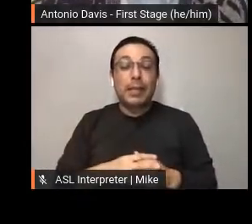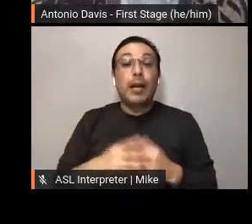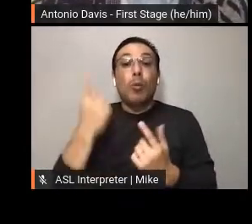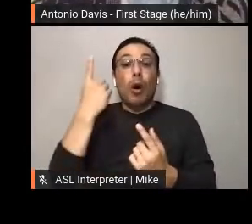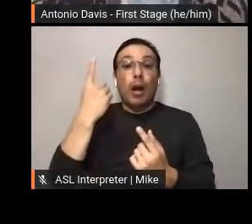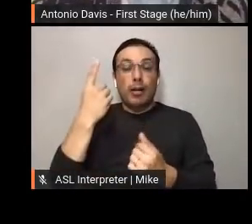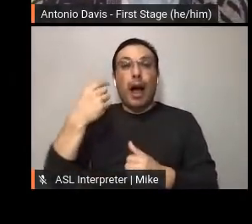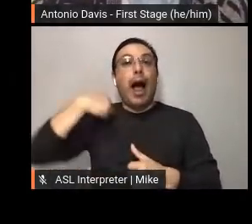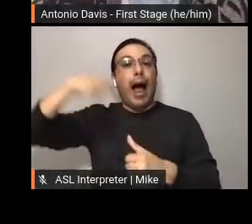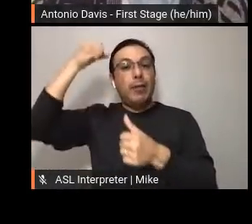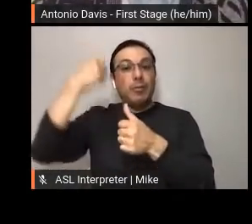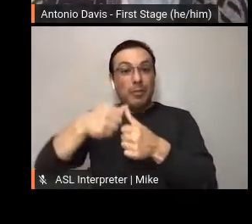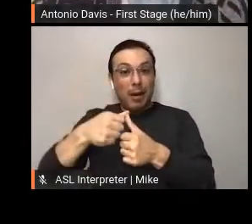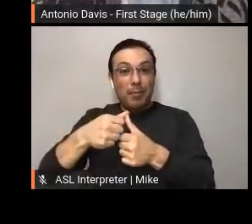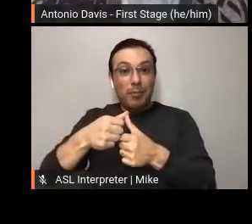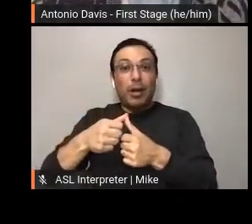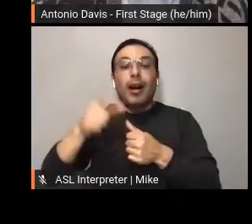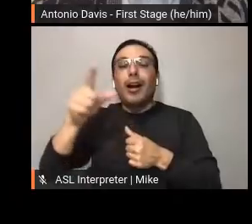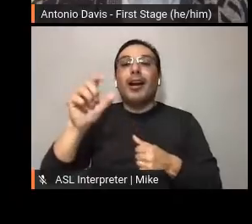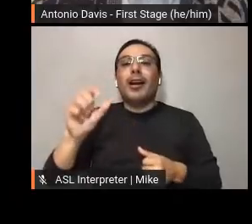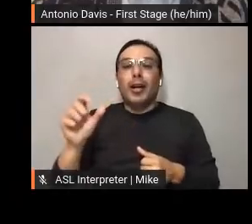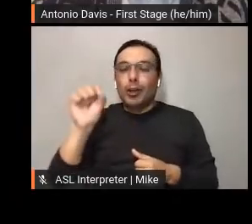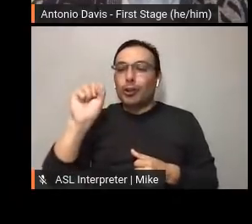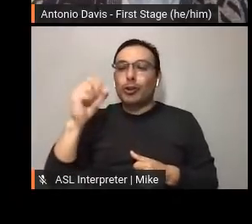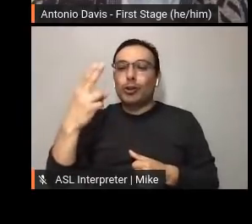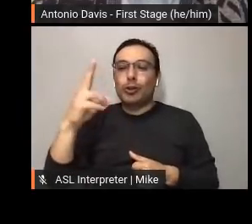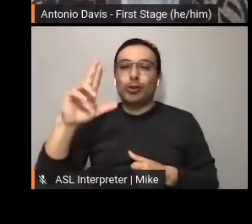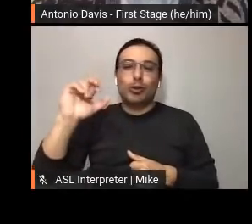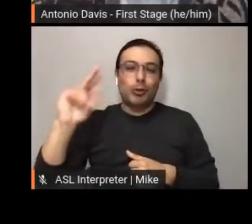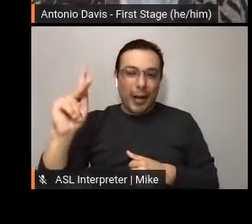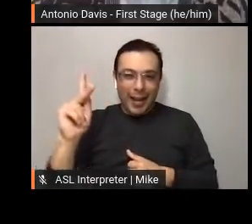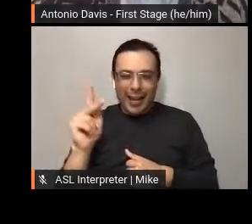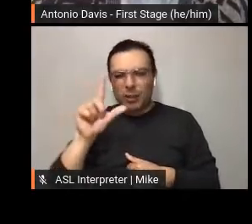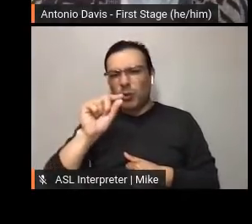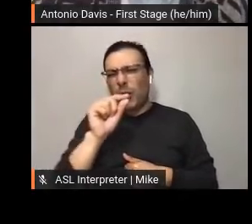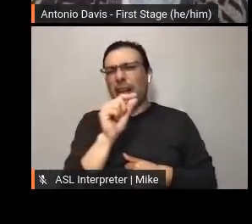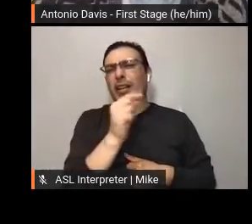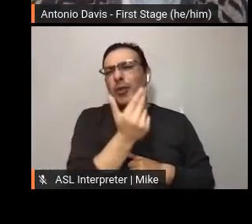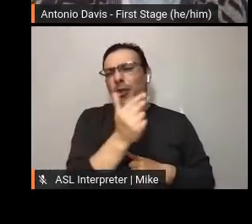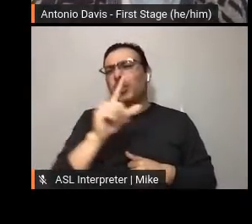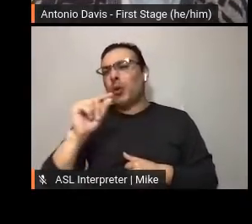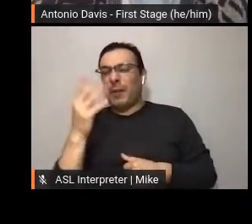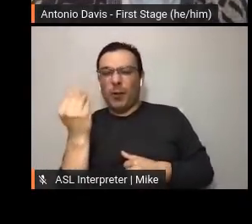is from Shrek the Musical, 2013-14 season. Diving in deeper into the post